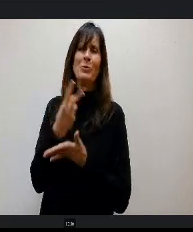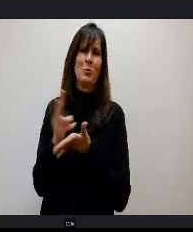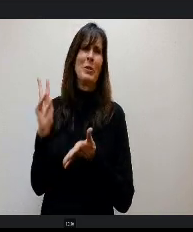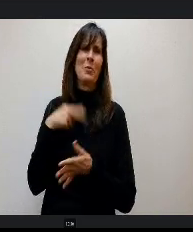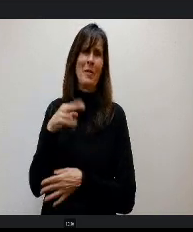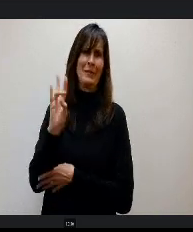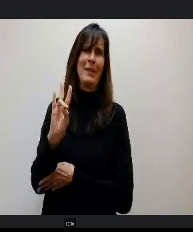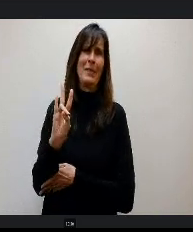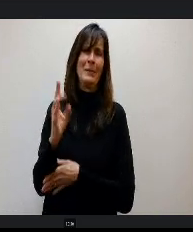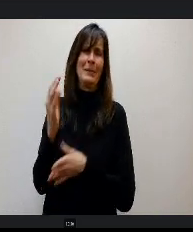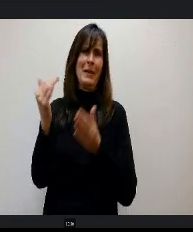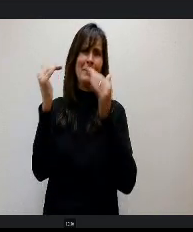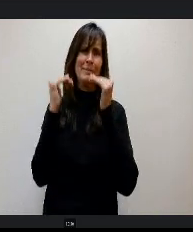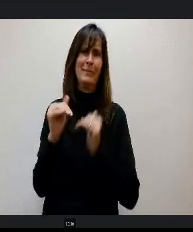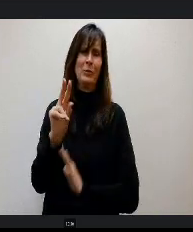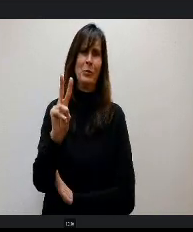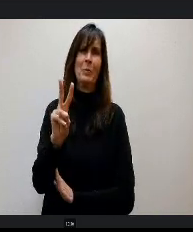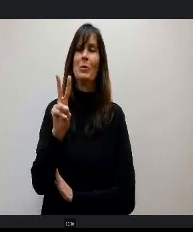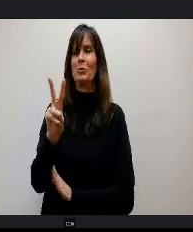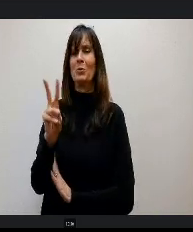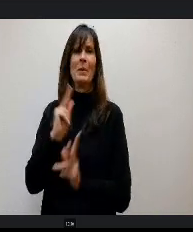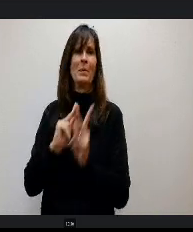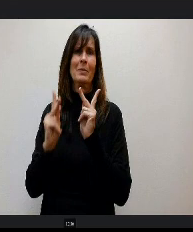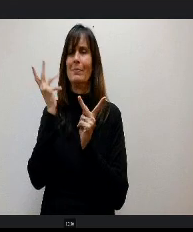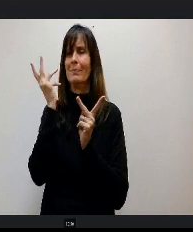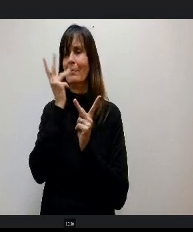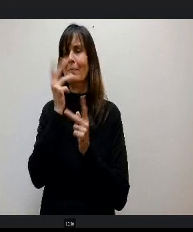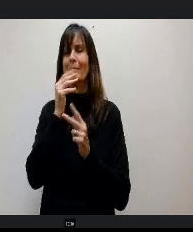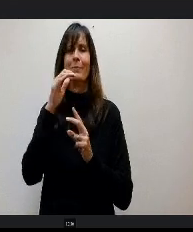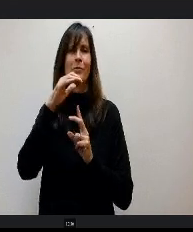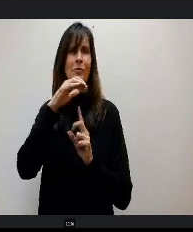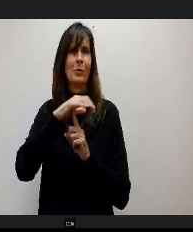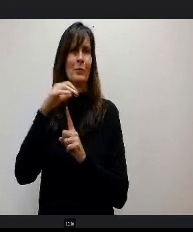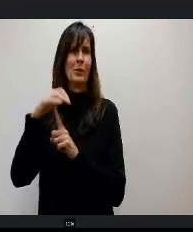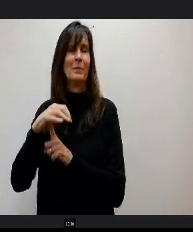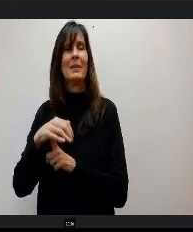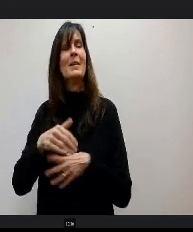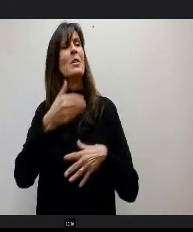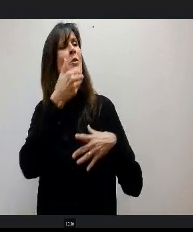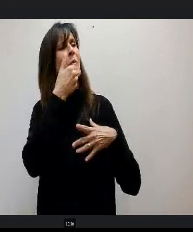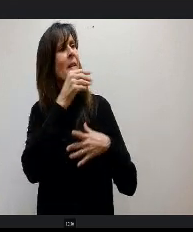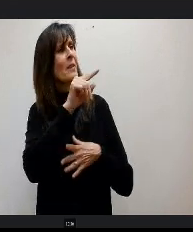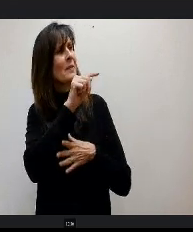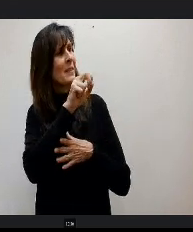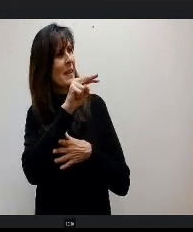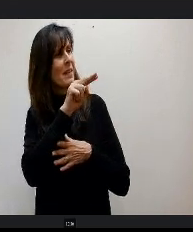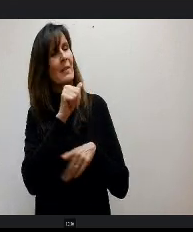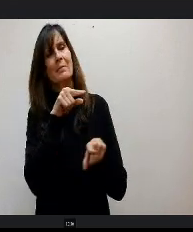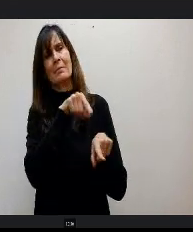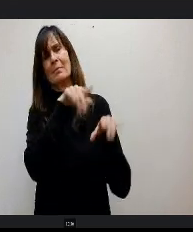you know, these two are amazing First of all Tina thank you. Yes, she's great and we work on the